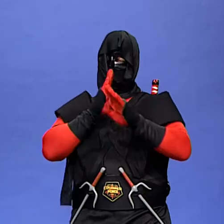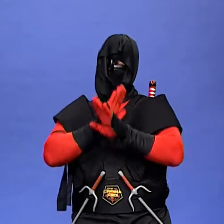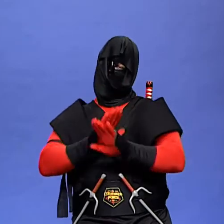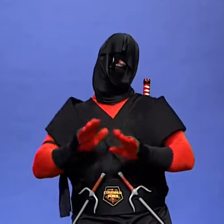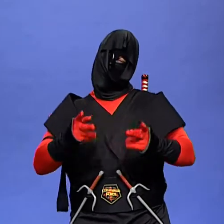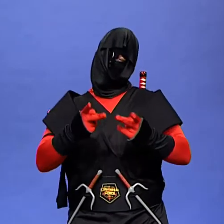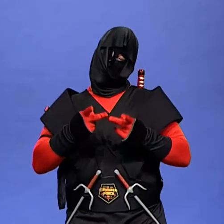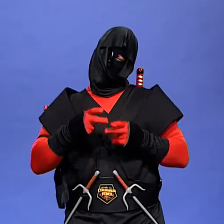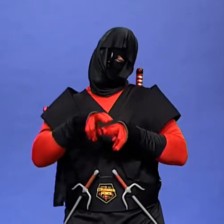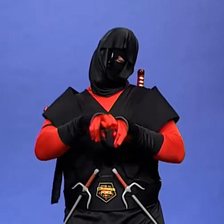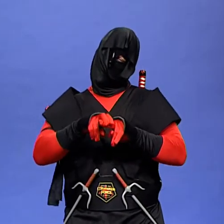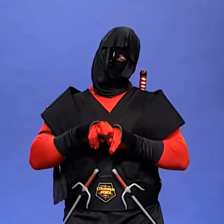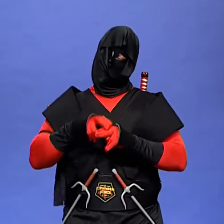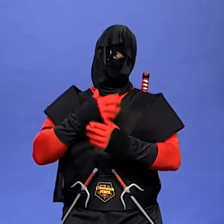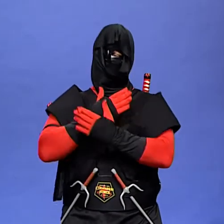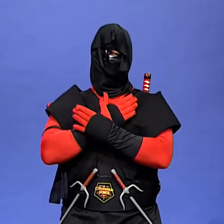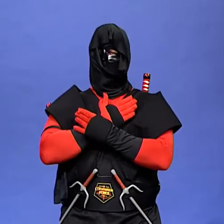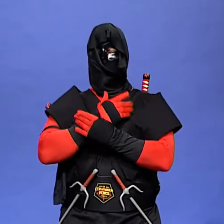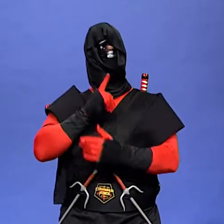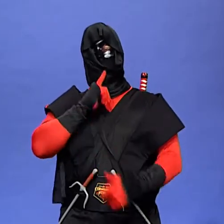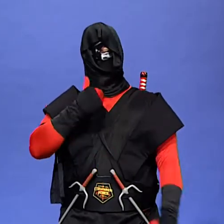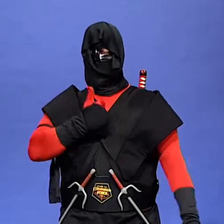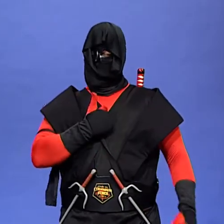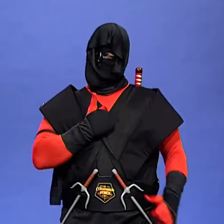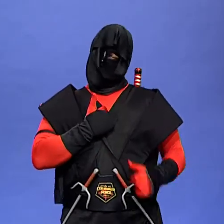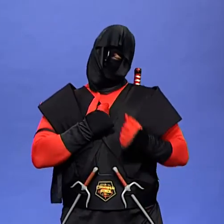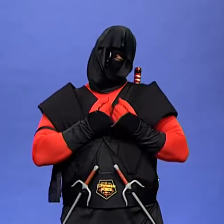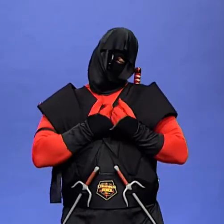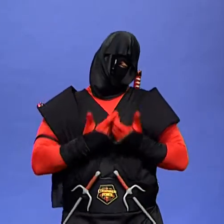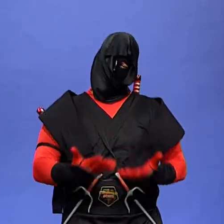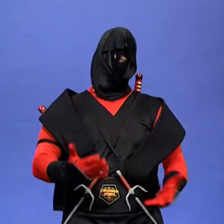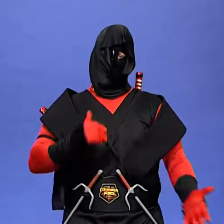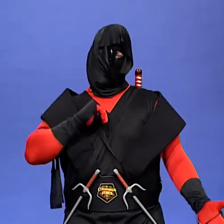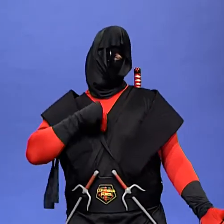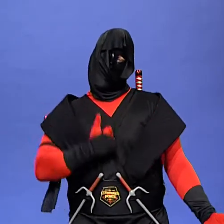I am very tired Well said the tree